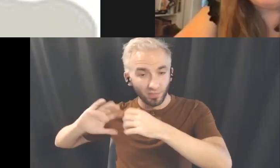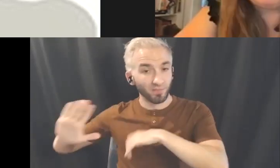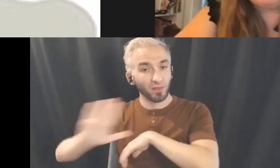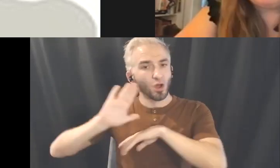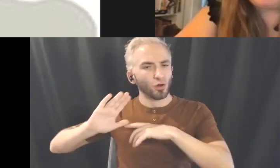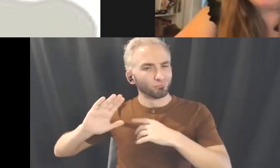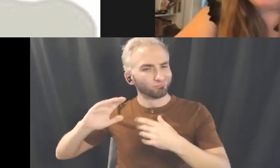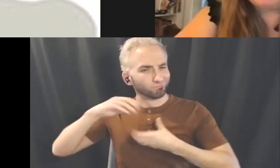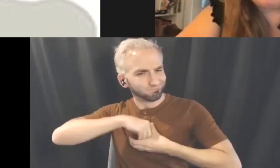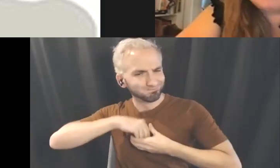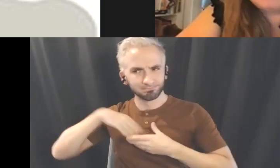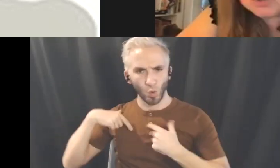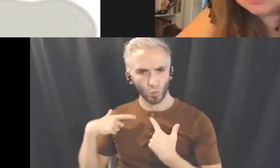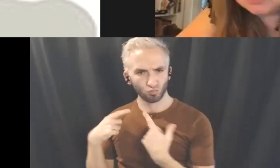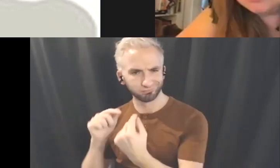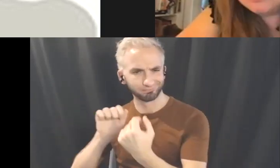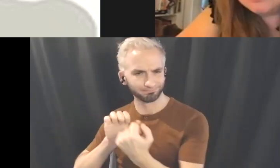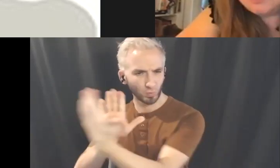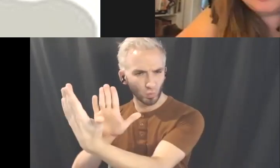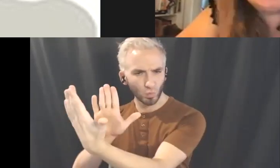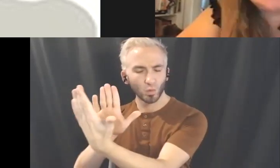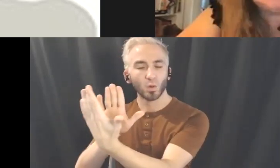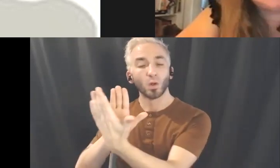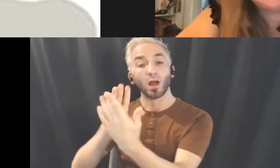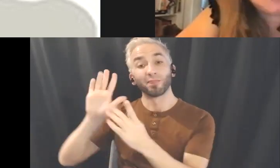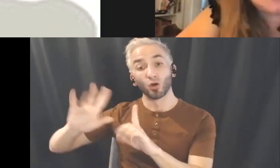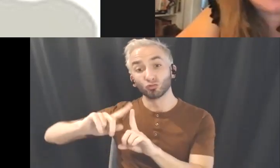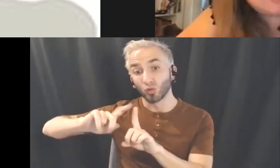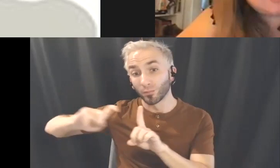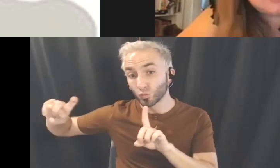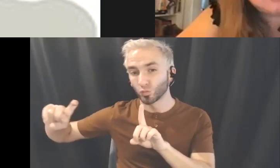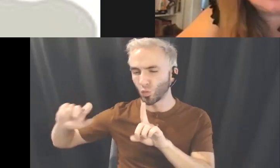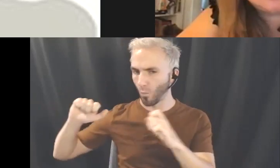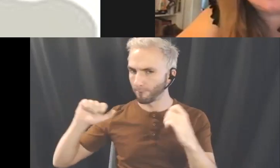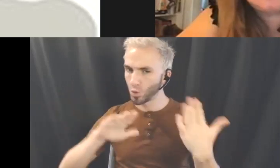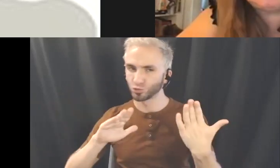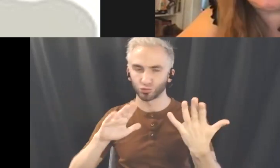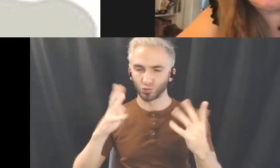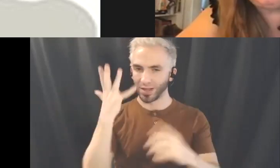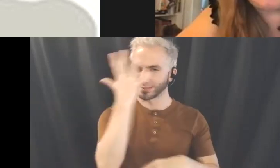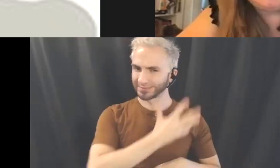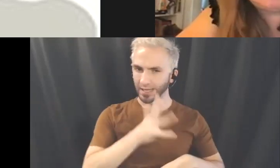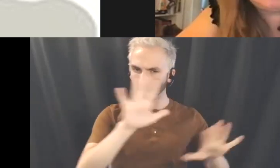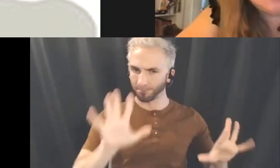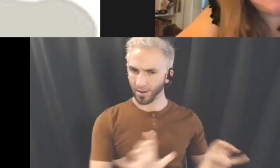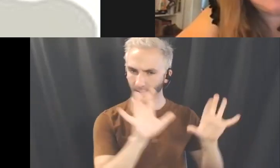that their dramaturgical approach to aesthetic and how they use technology is always driven